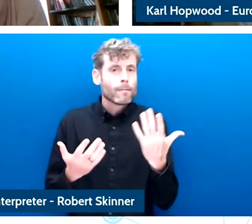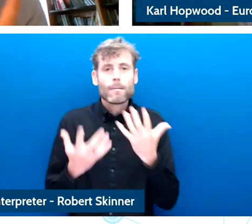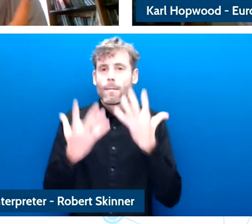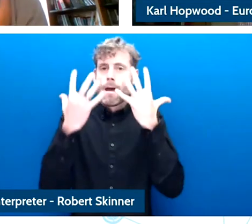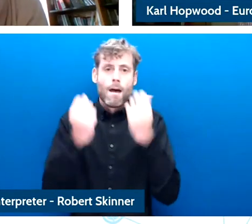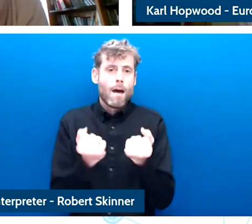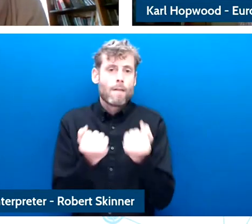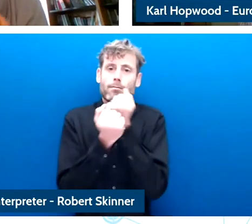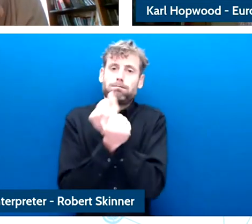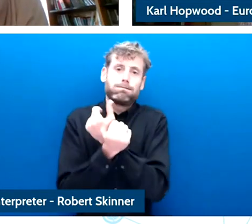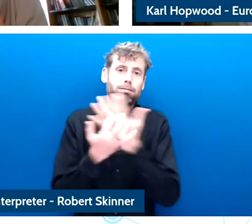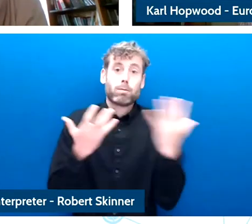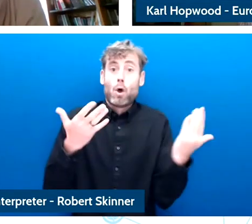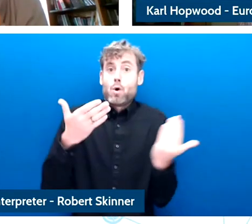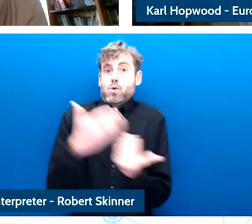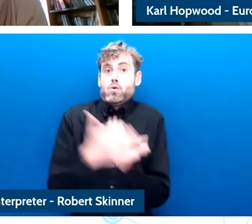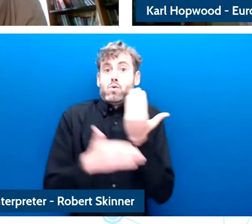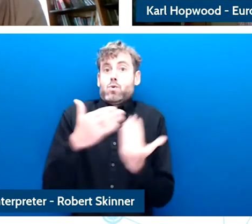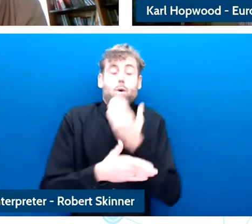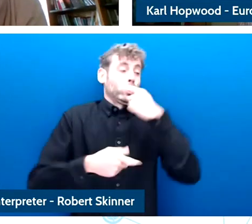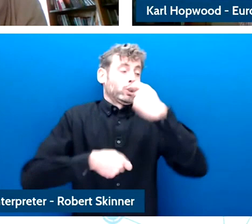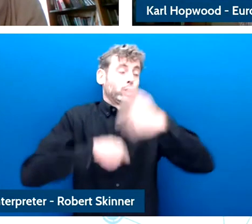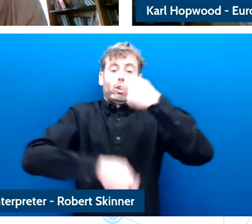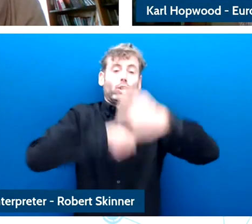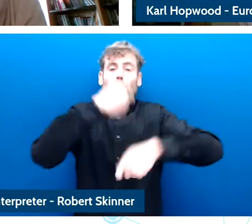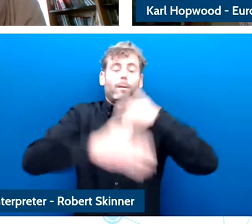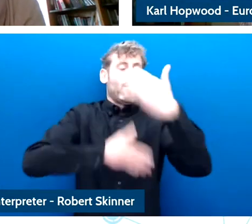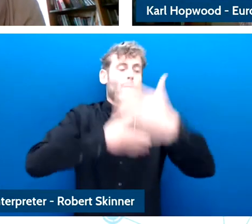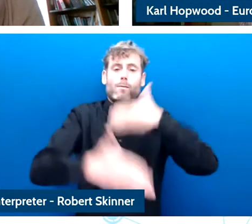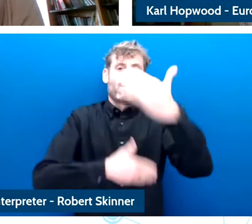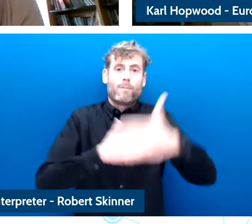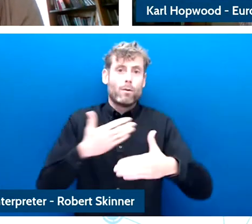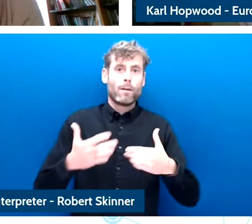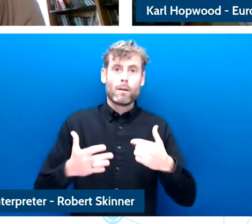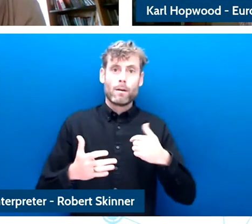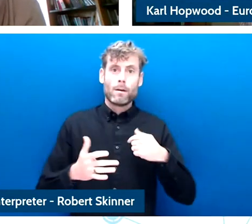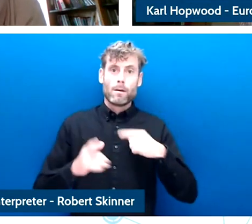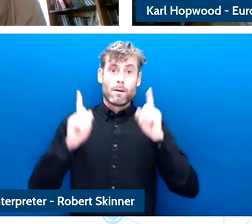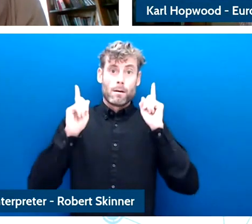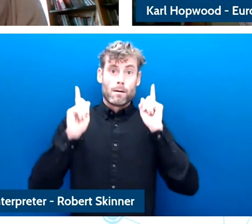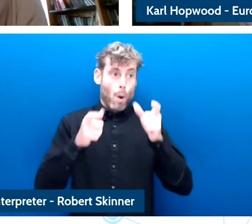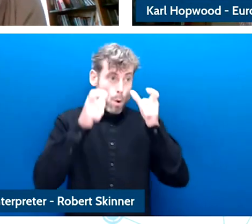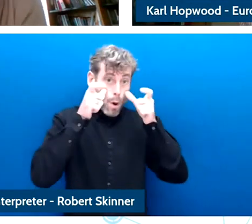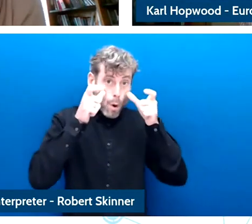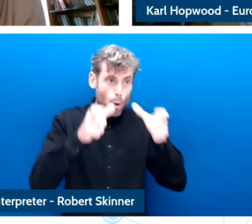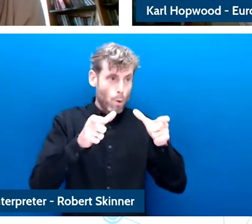is really going on and what will be the impact which, is why as I said